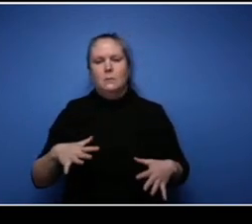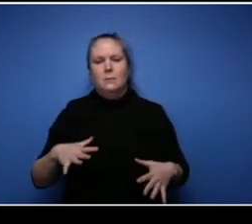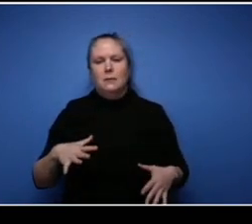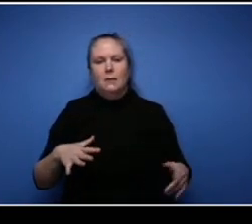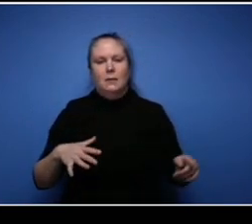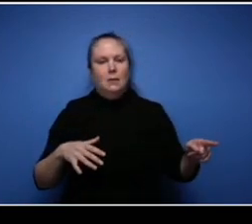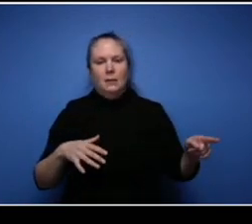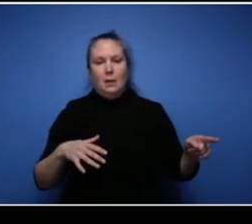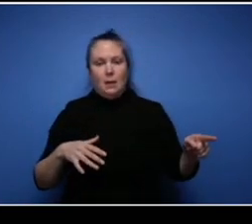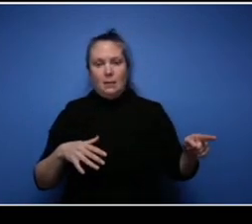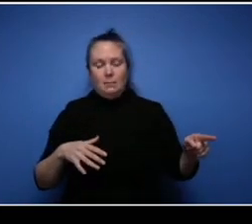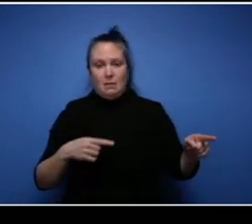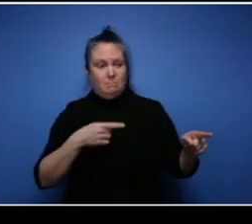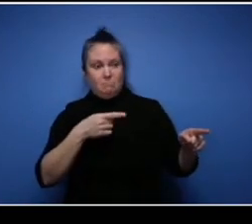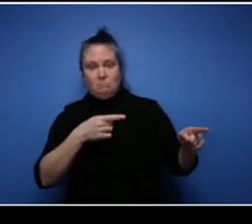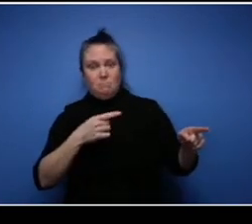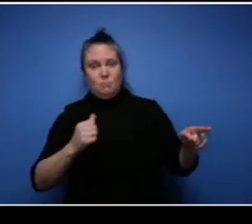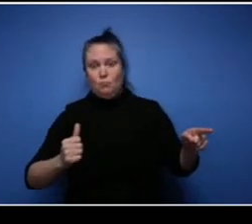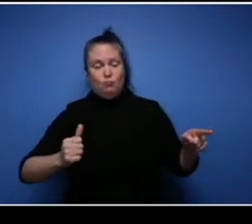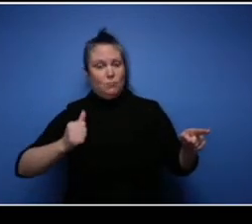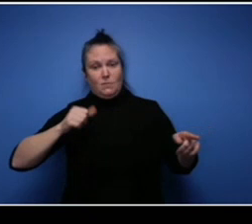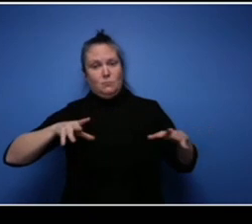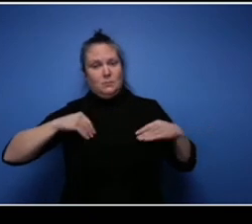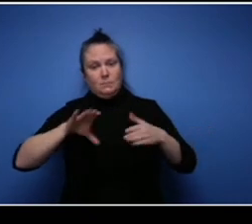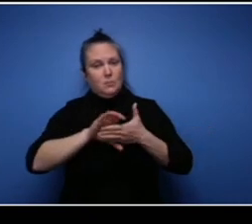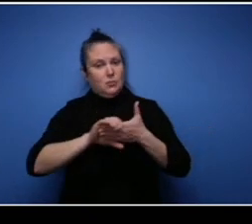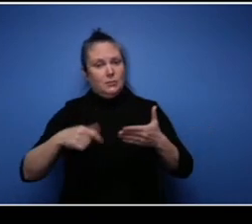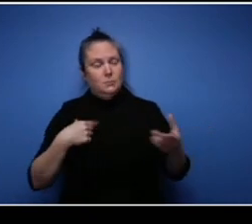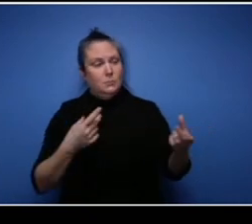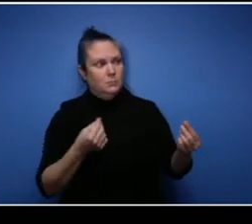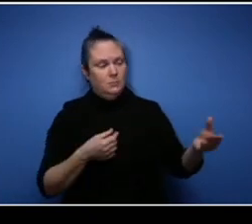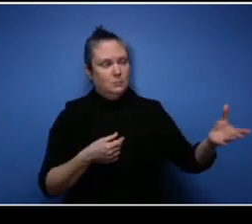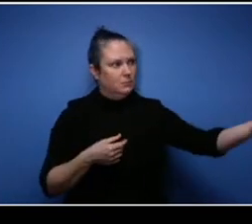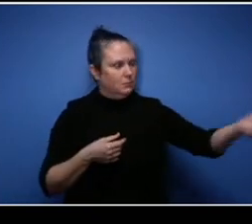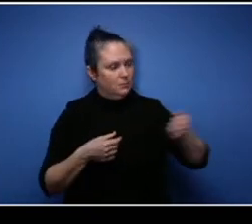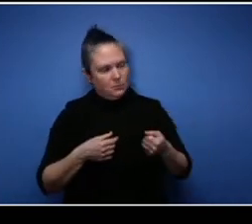cheque. They literally would not, so I took the cheque back, went to my branch. I walk